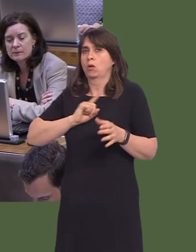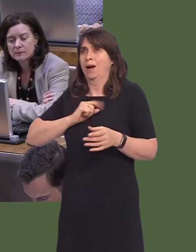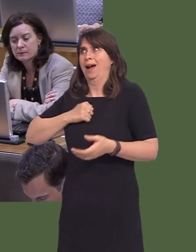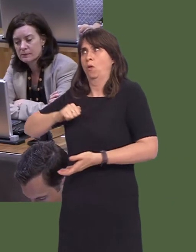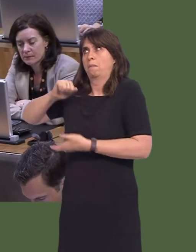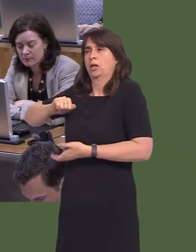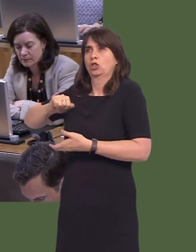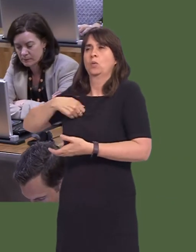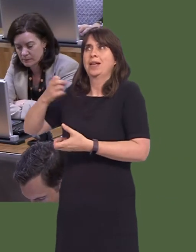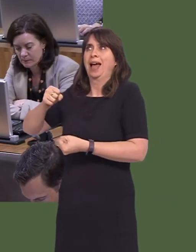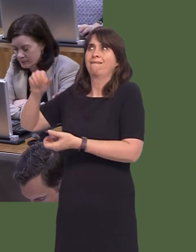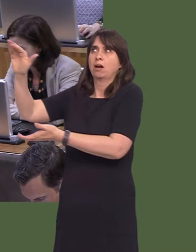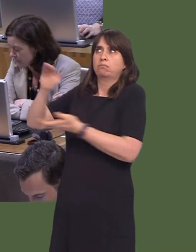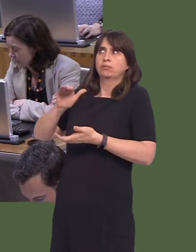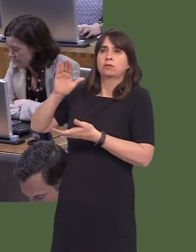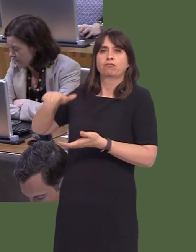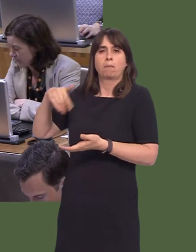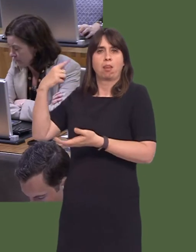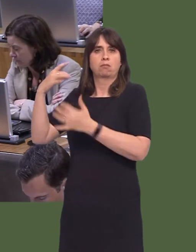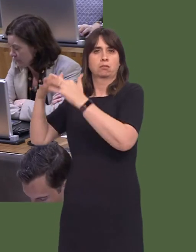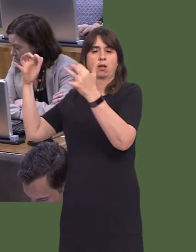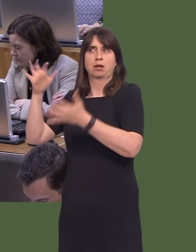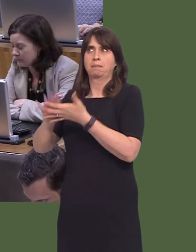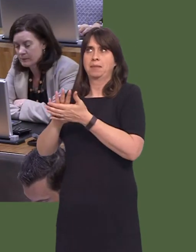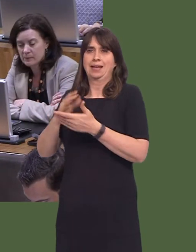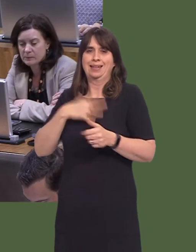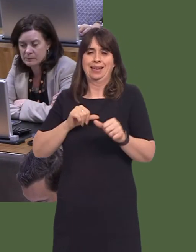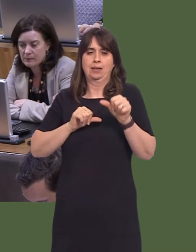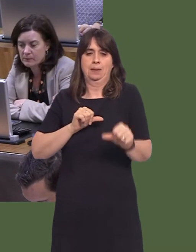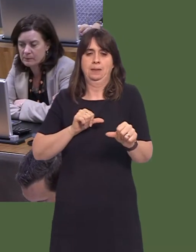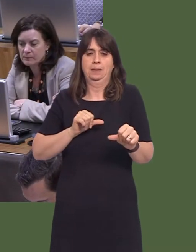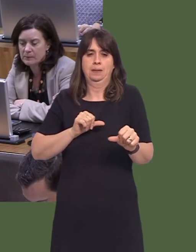of the block grant that we getóhas to be developed on a shorter timescale. That is